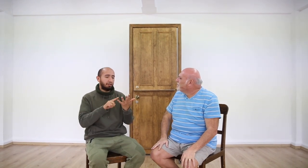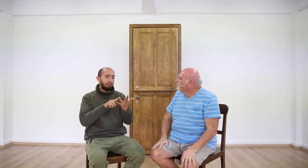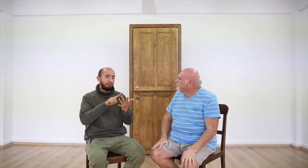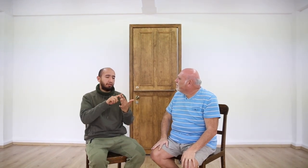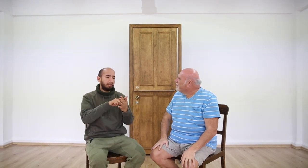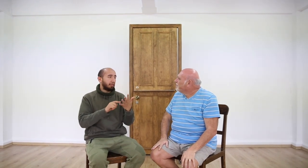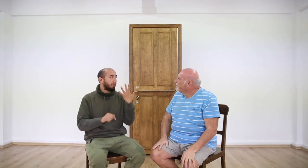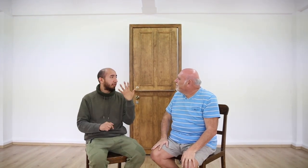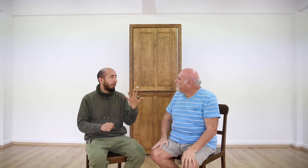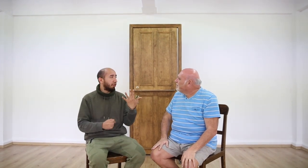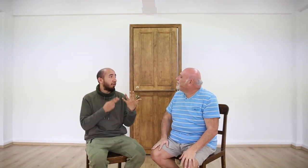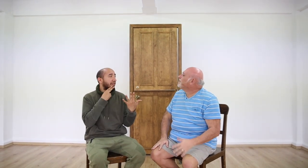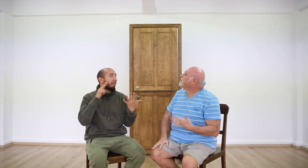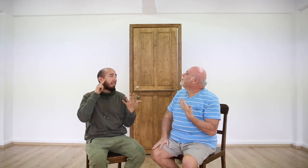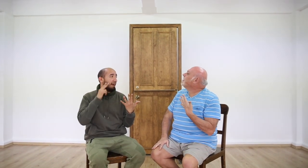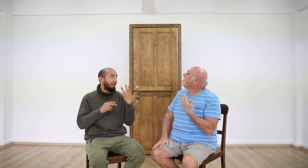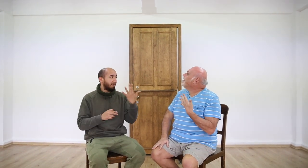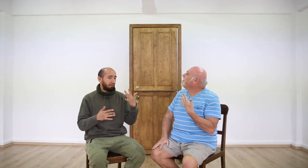We have five Deaf actors,